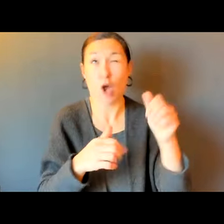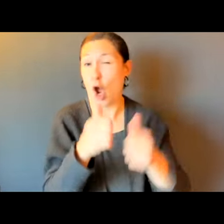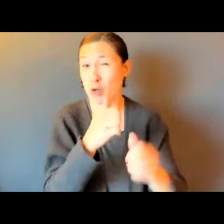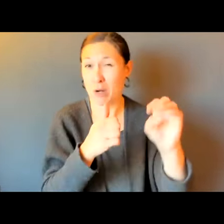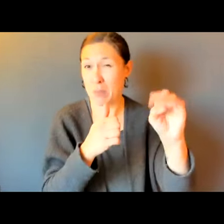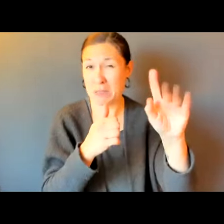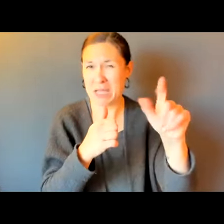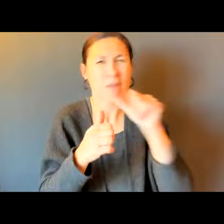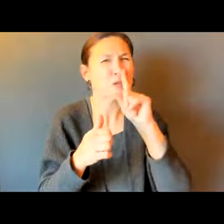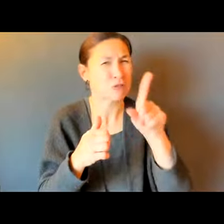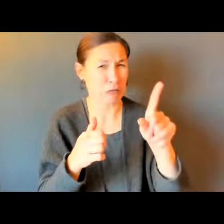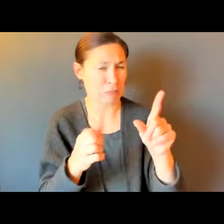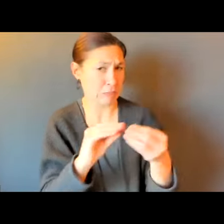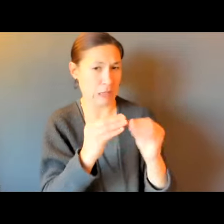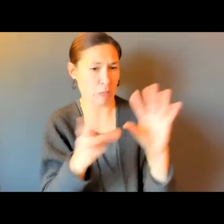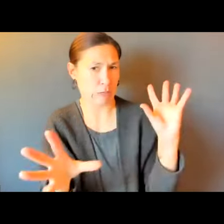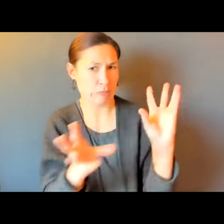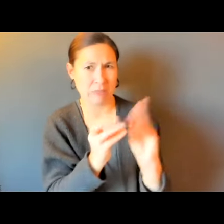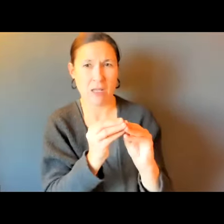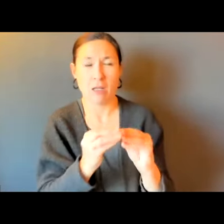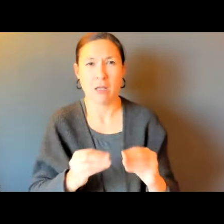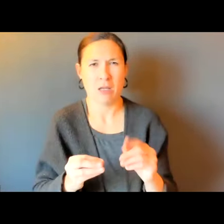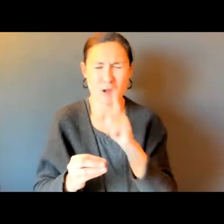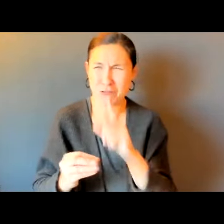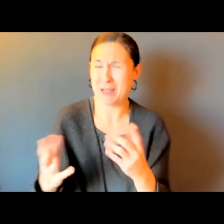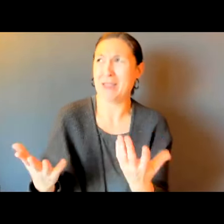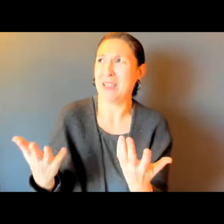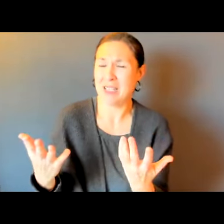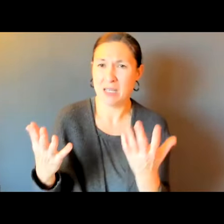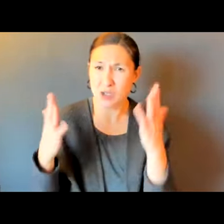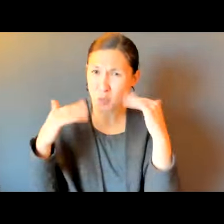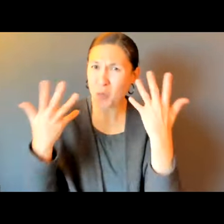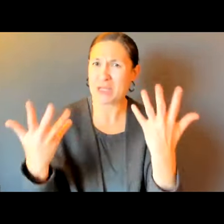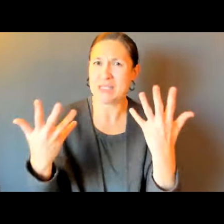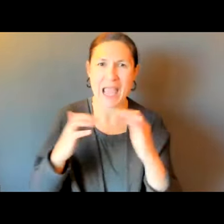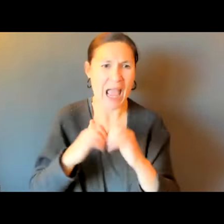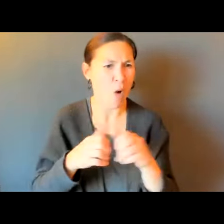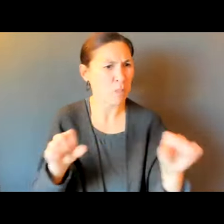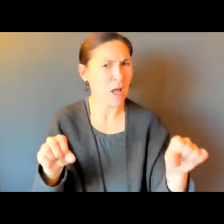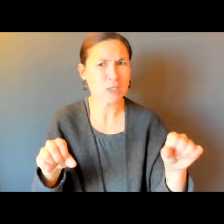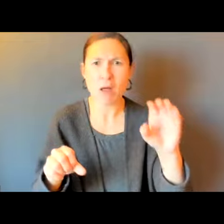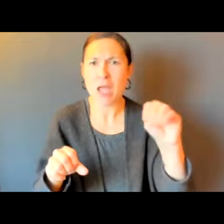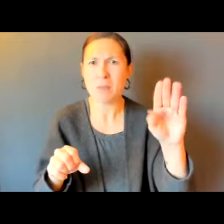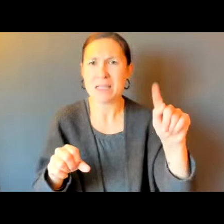ALMOST 200 CITIES AND TOWNS. I HAVE NO IDEA HOW MANY BUS STOPS THERE ARE. I KNOW IT IS WRITTEN DOWN SOMEWHERE.